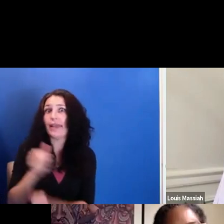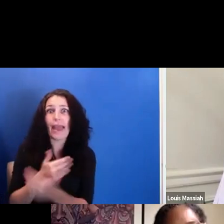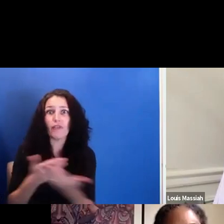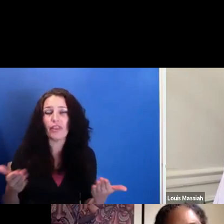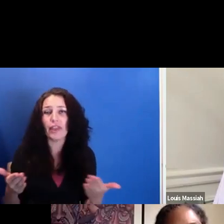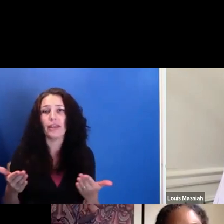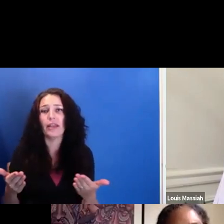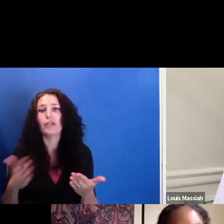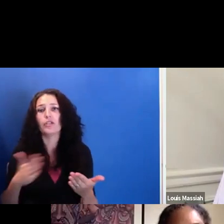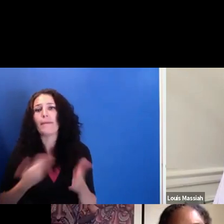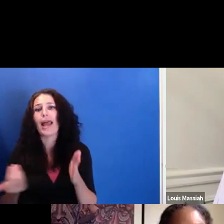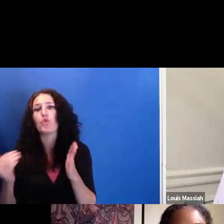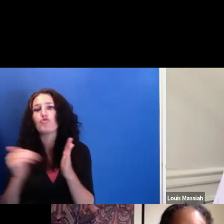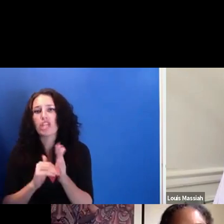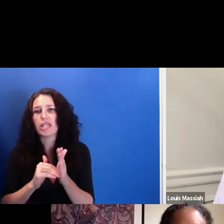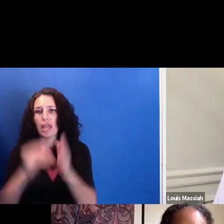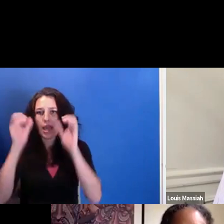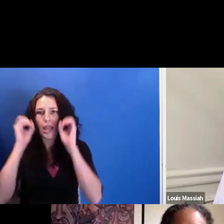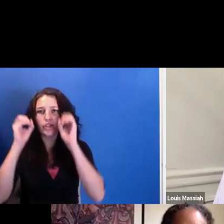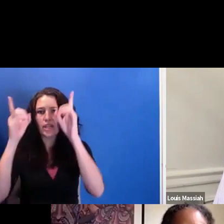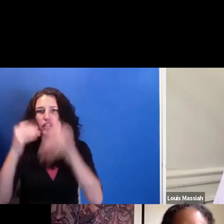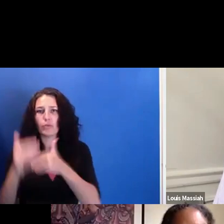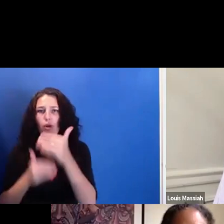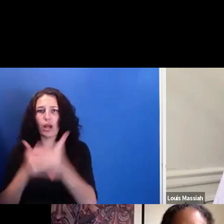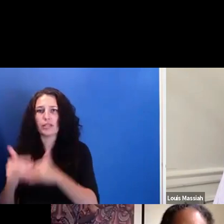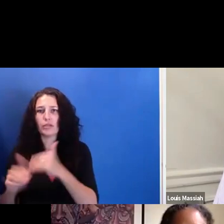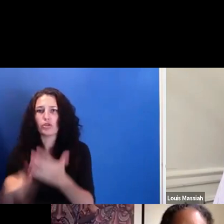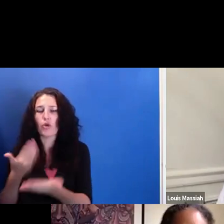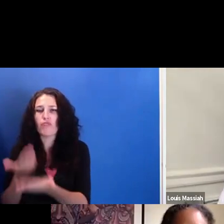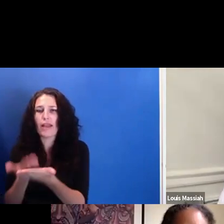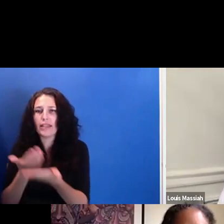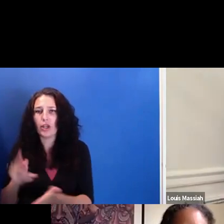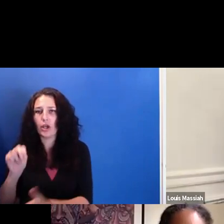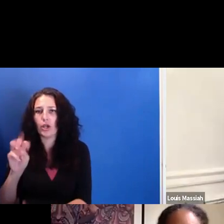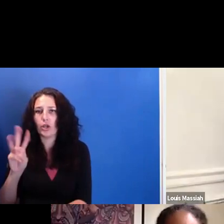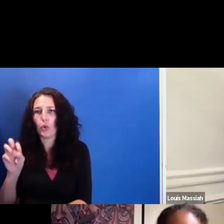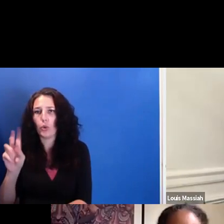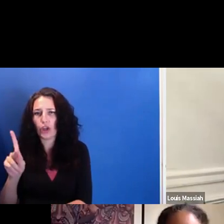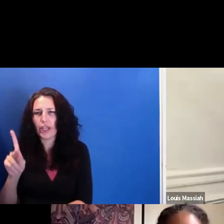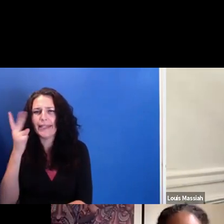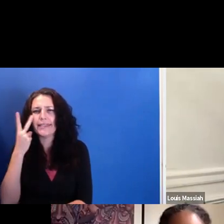Like I said, my arrival in Newark and seeing what people were doing with what they had to communicate an idea, and even going online.